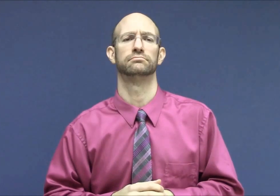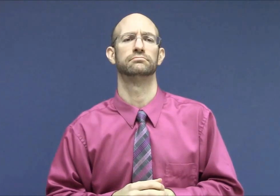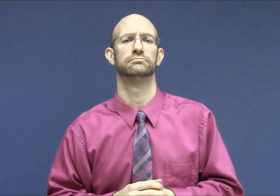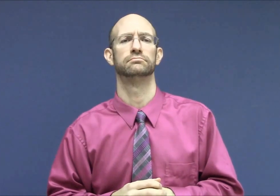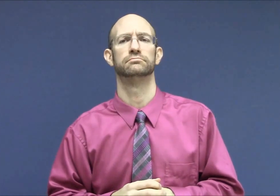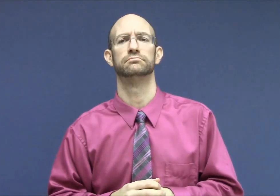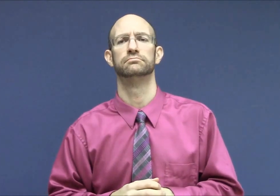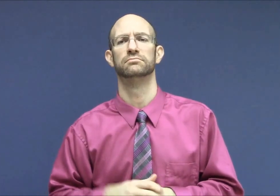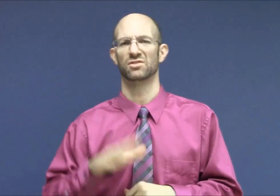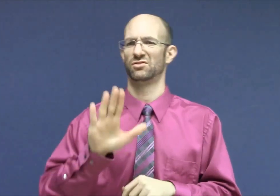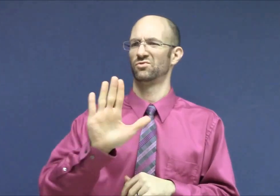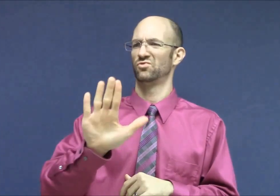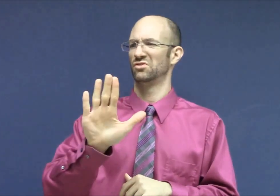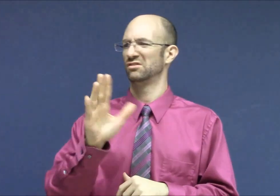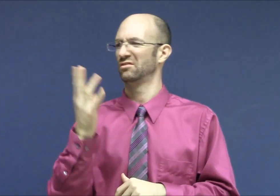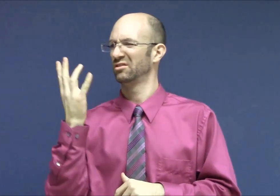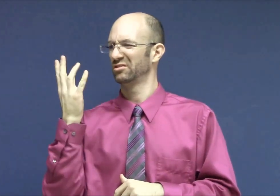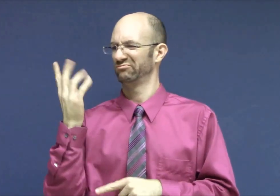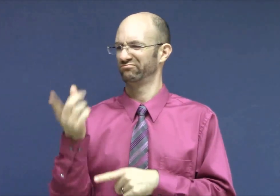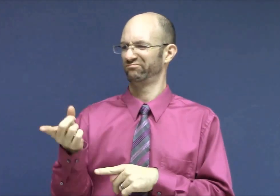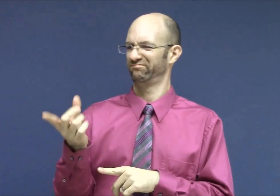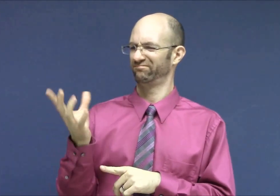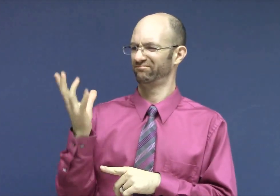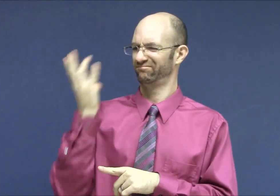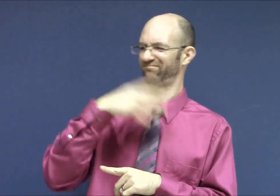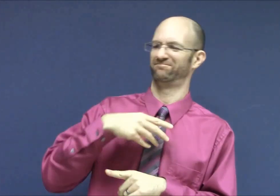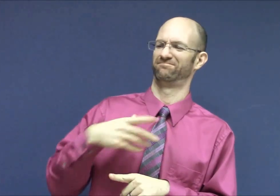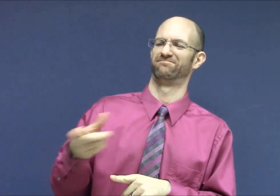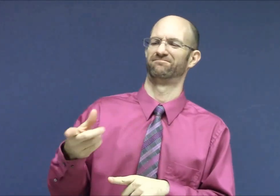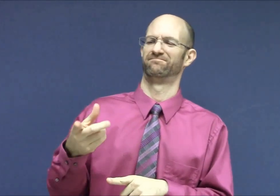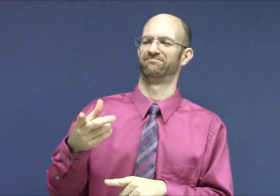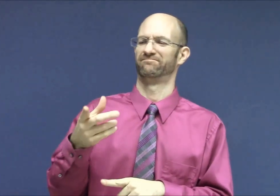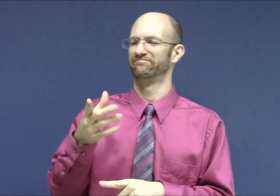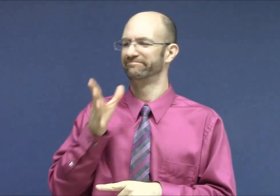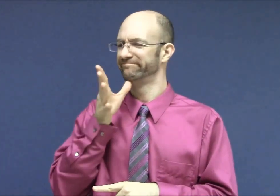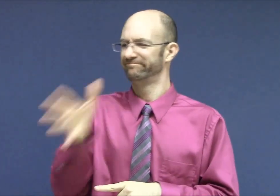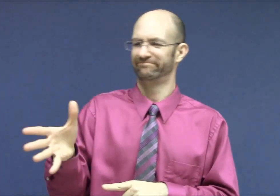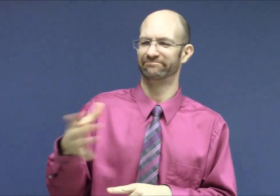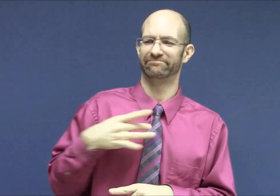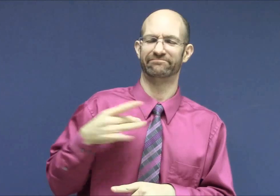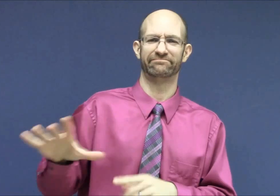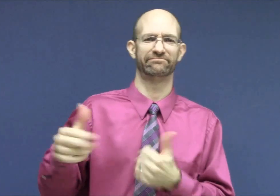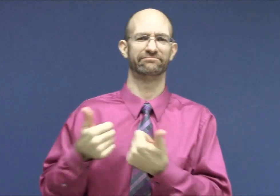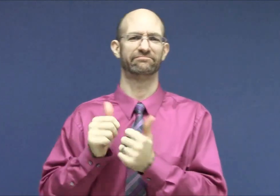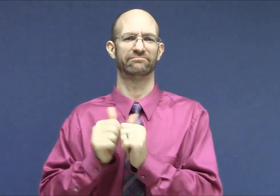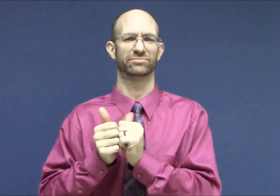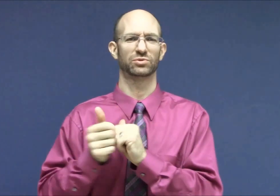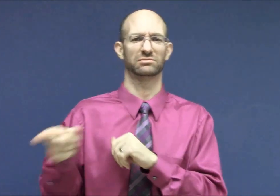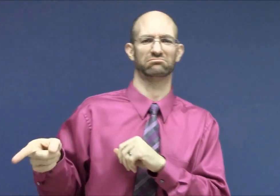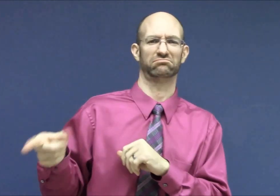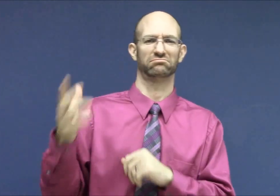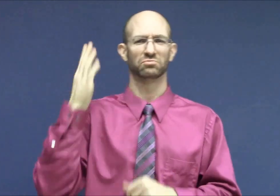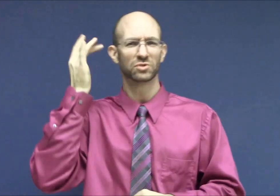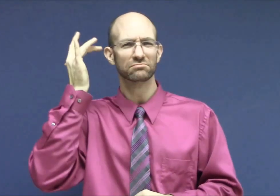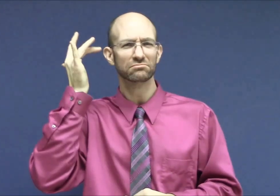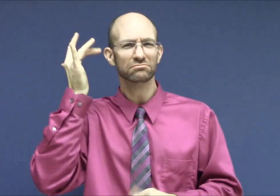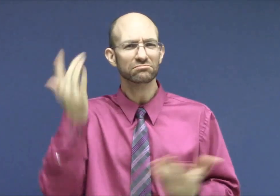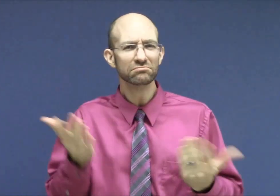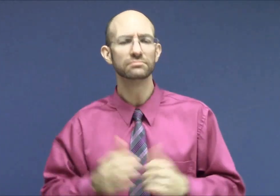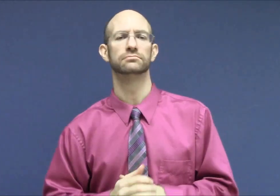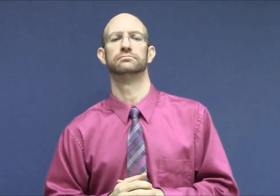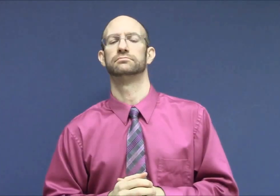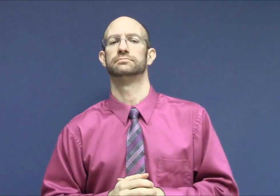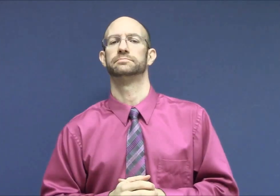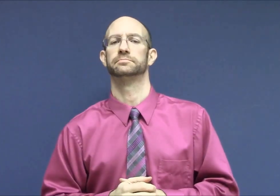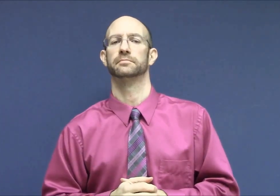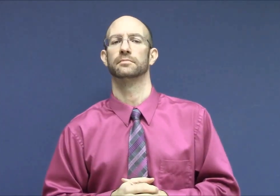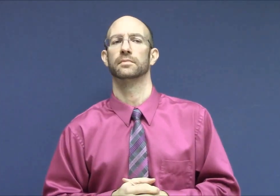Your least favorite sports that you don't like or hate, and explain why.